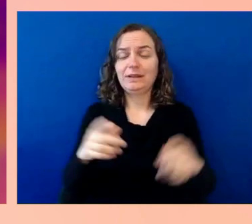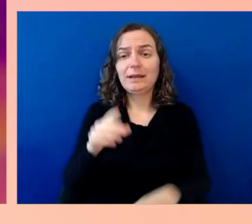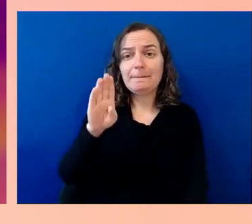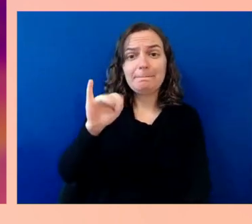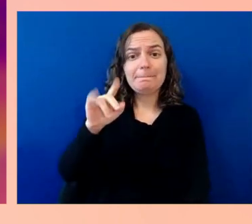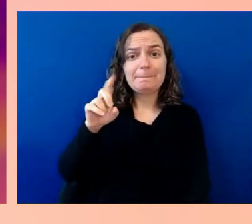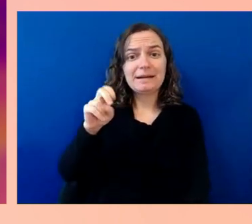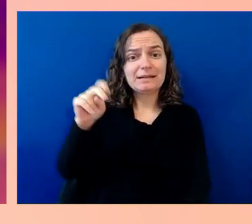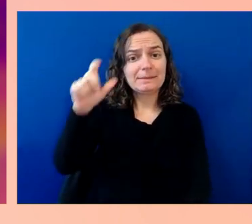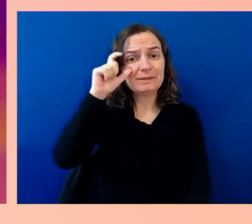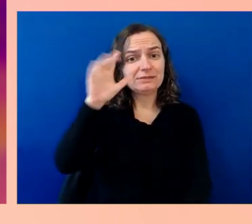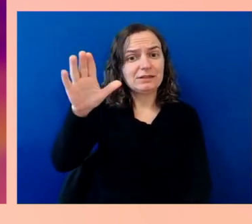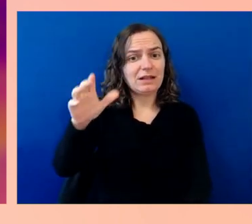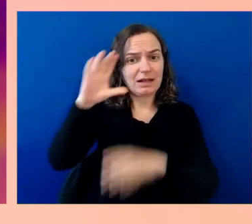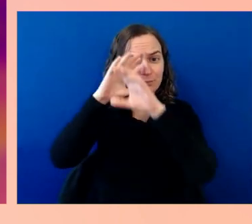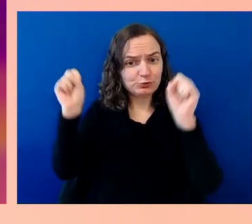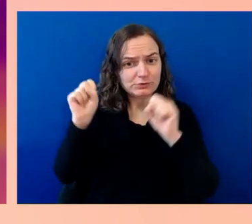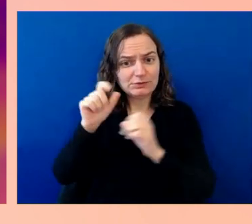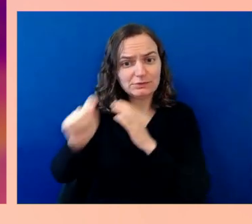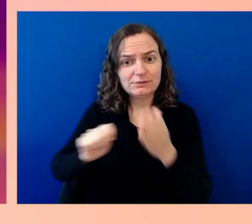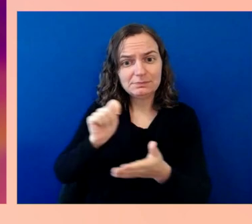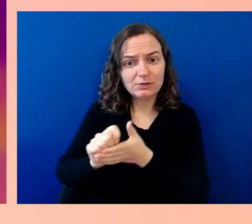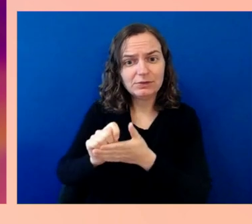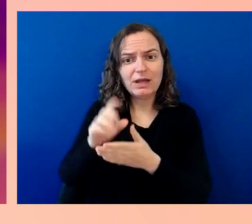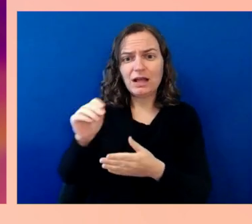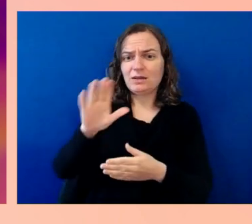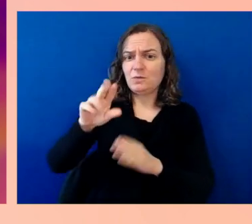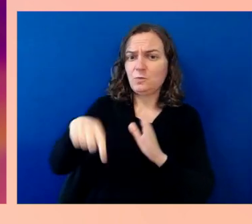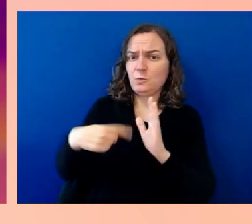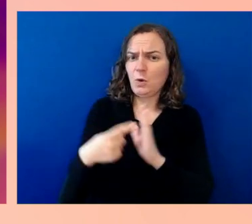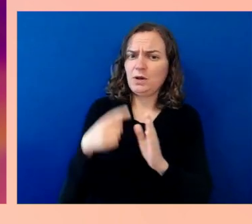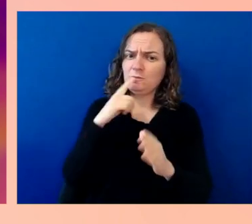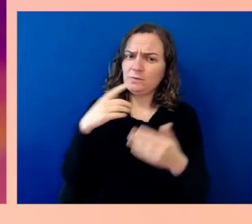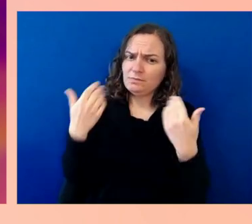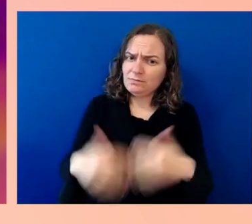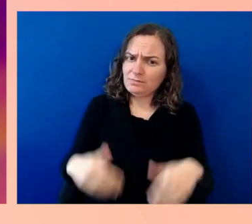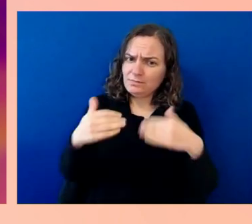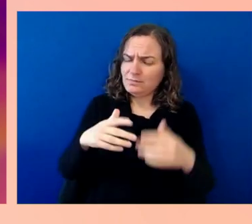a new historical moment for our country with the Infrastructure and Jobs Act passed in